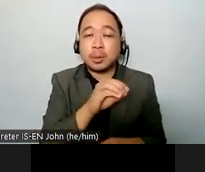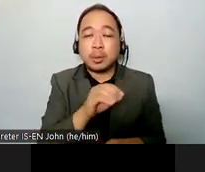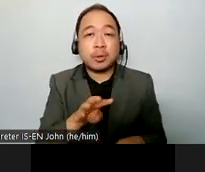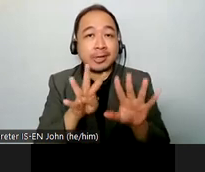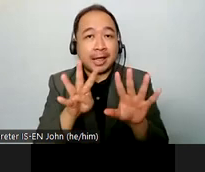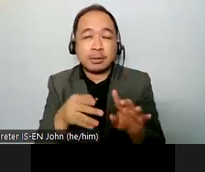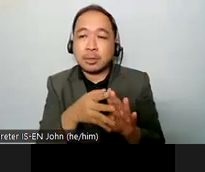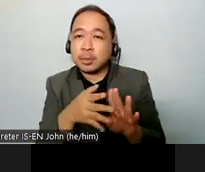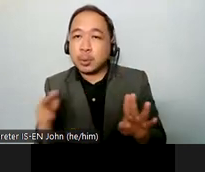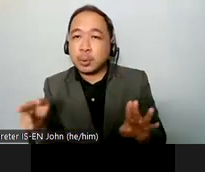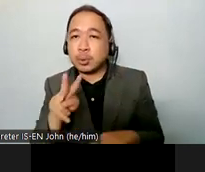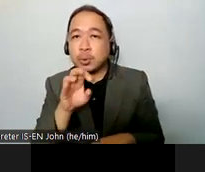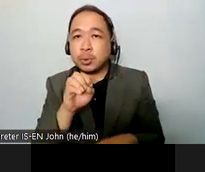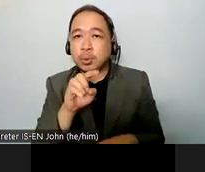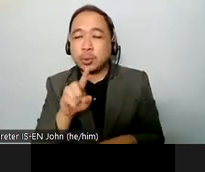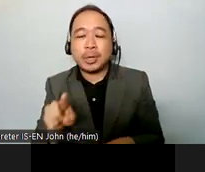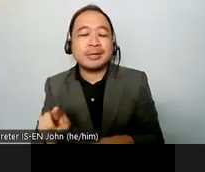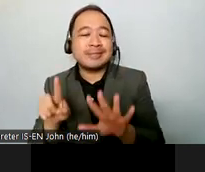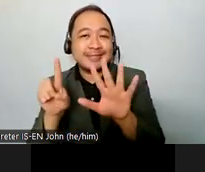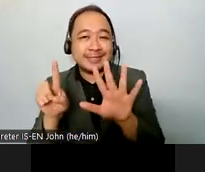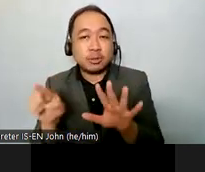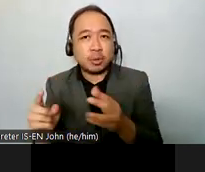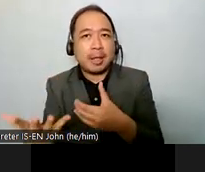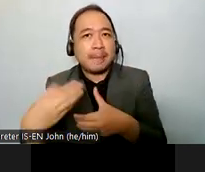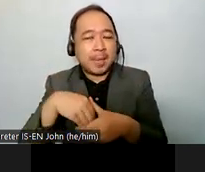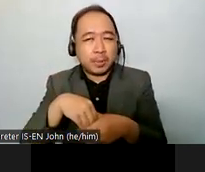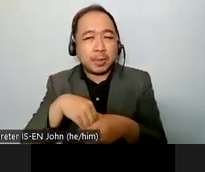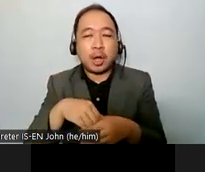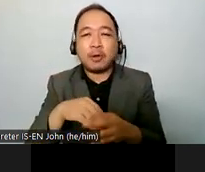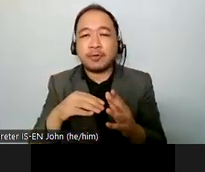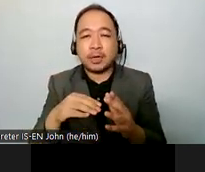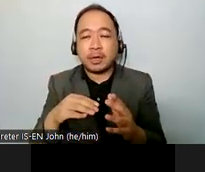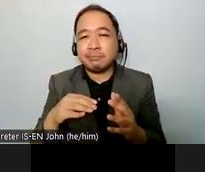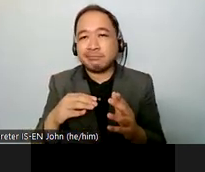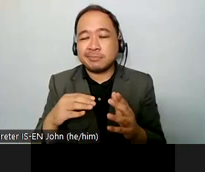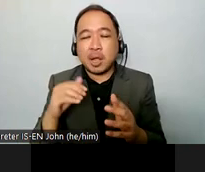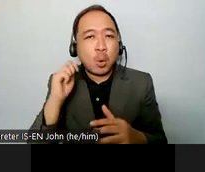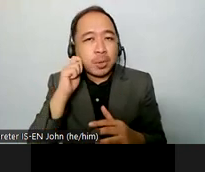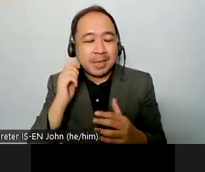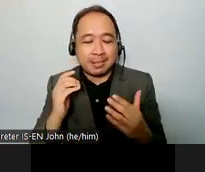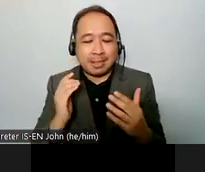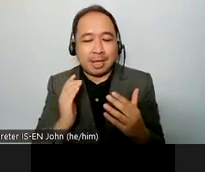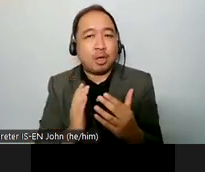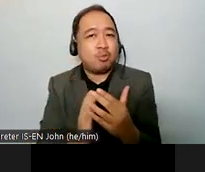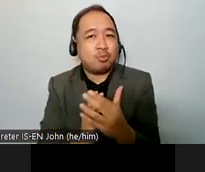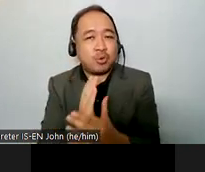of persons with disabilities of which he has been the vice president anna the floor is yours